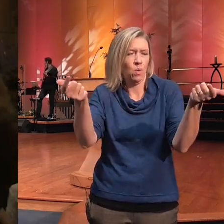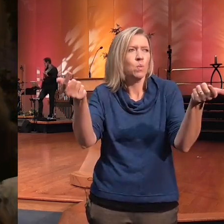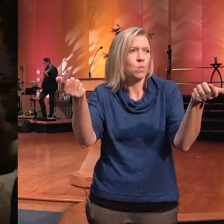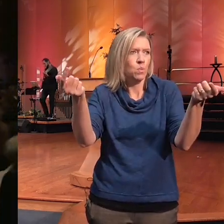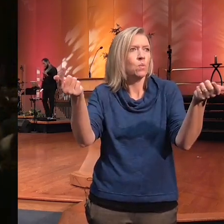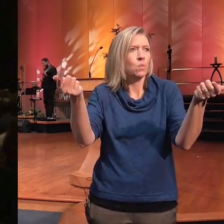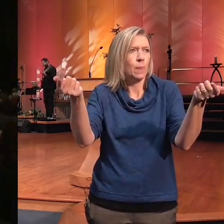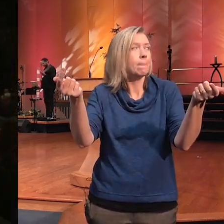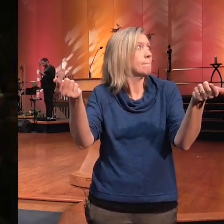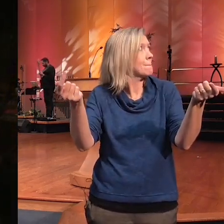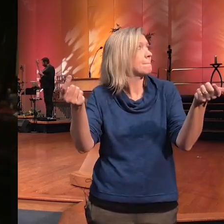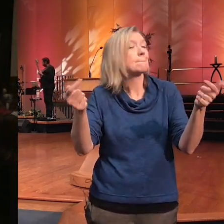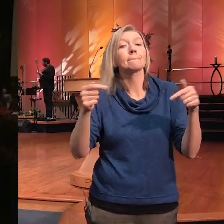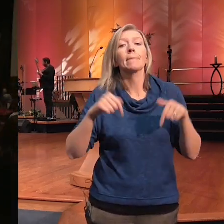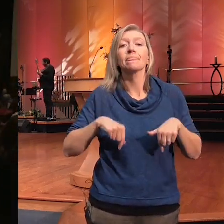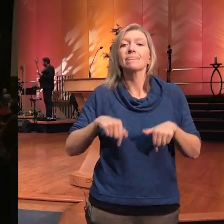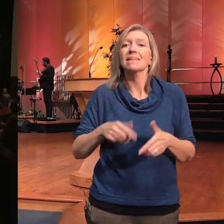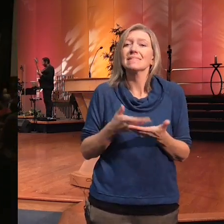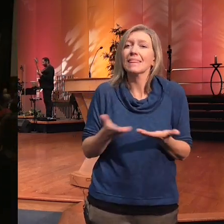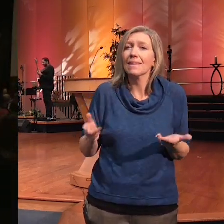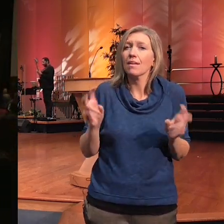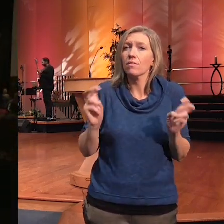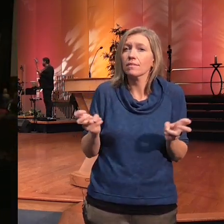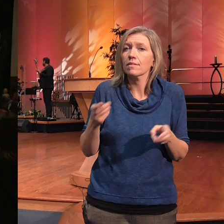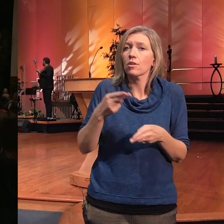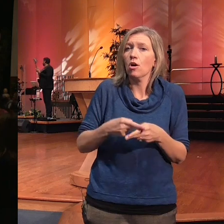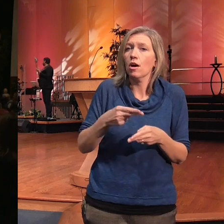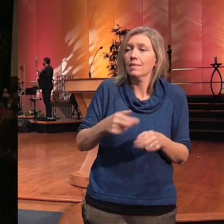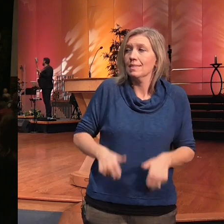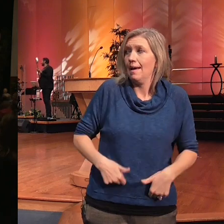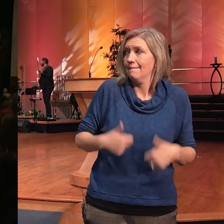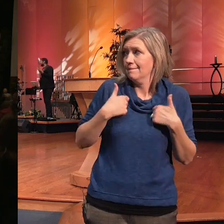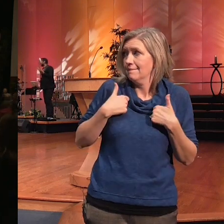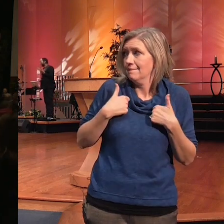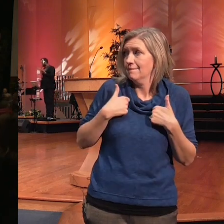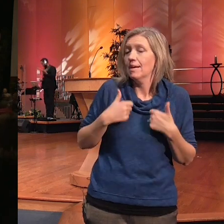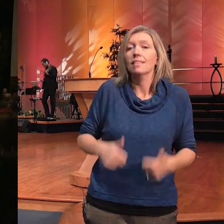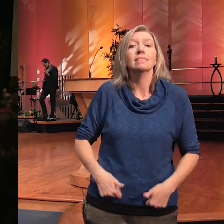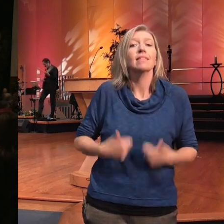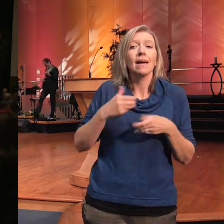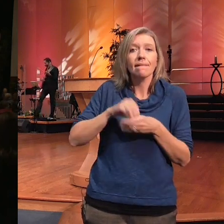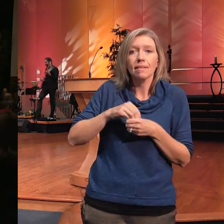now it is this thing called life this thing called life life is in my mind